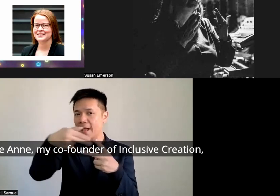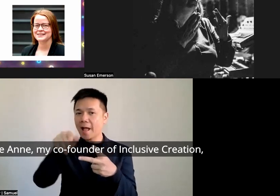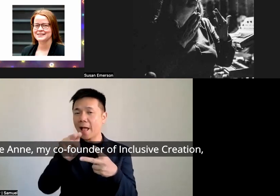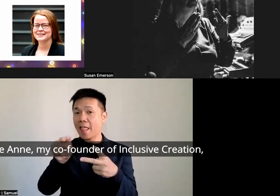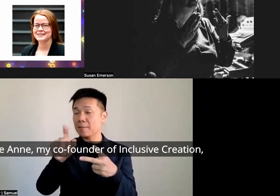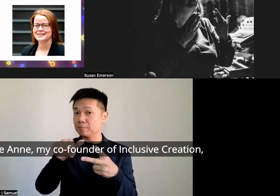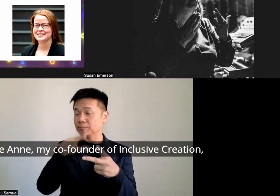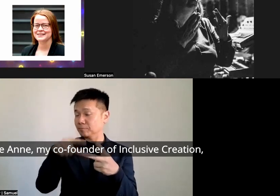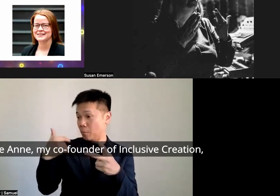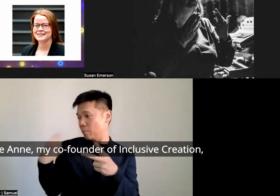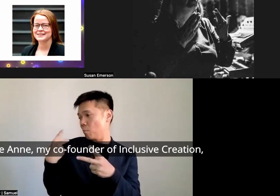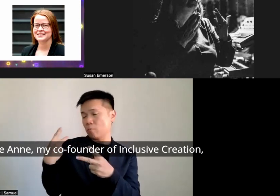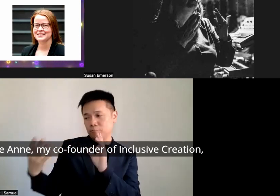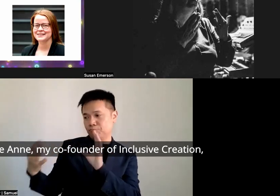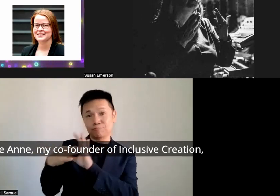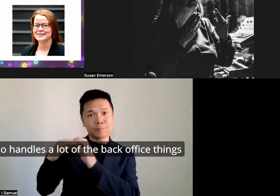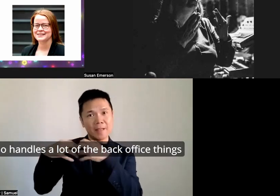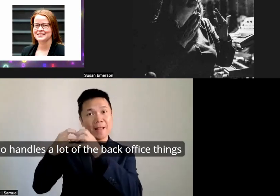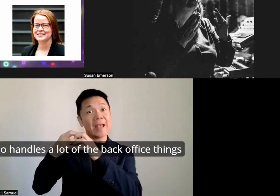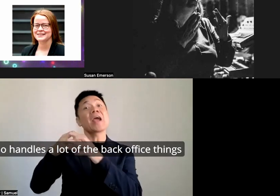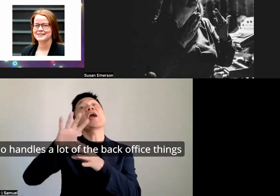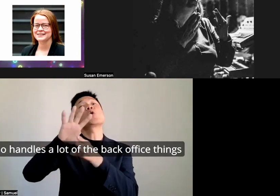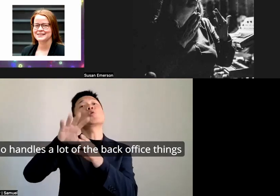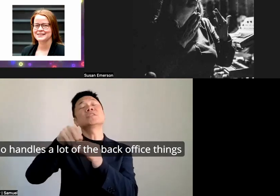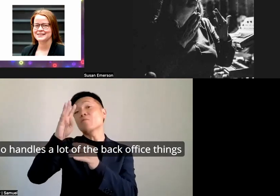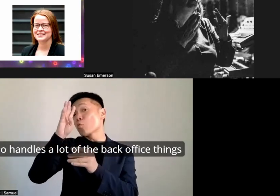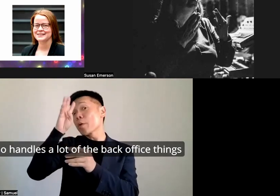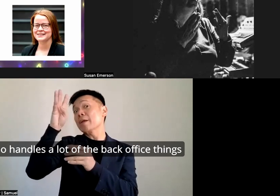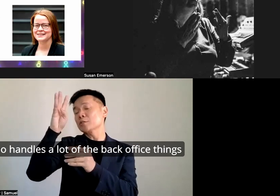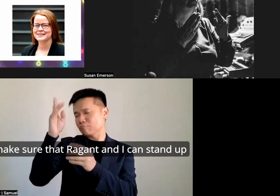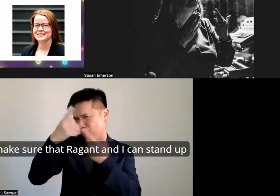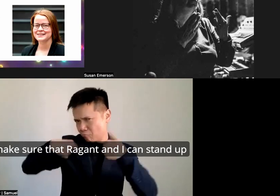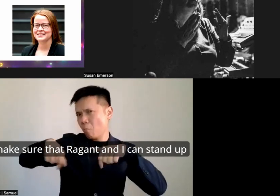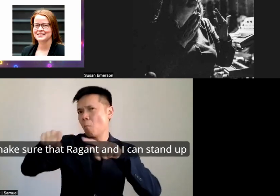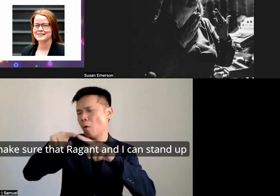co-founder of inclusive creation who handles a lot of the back office things to make sure that regant